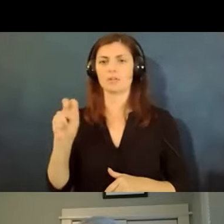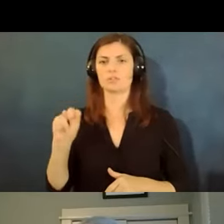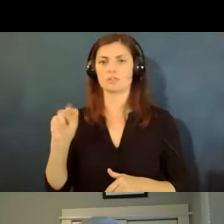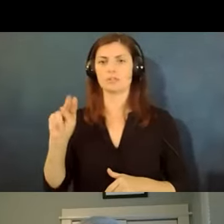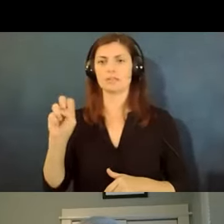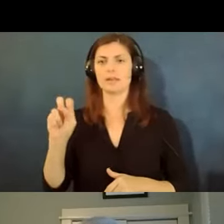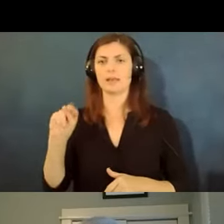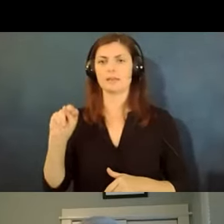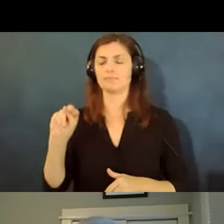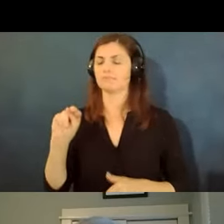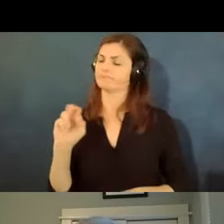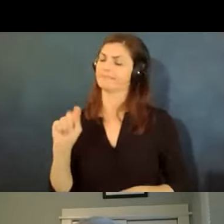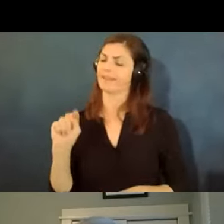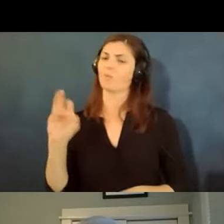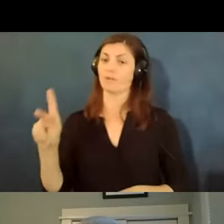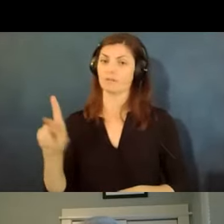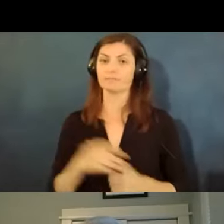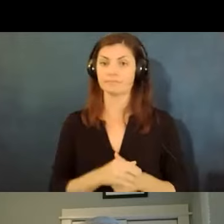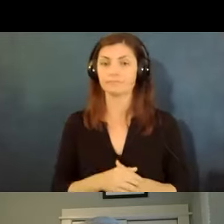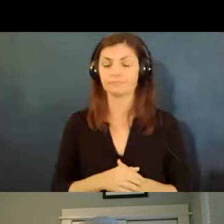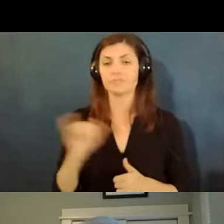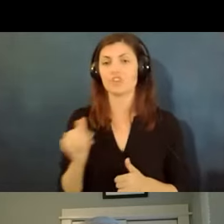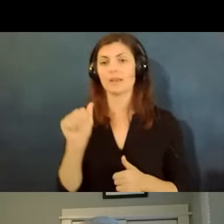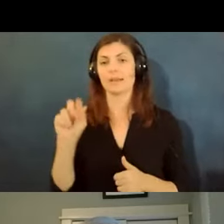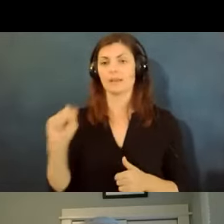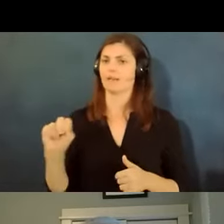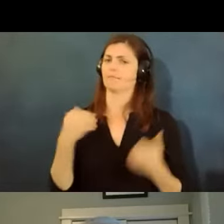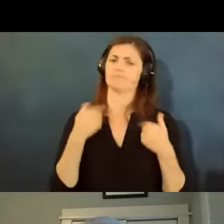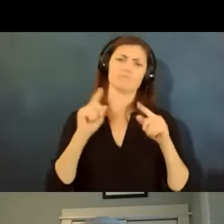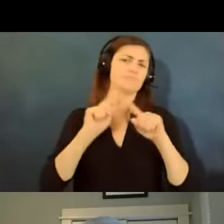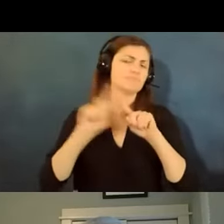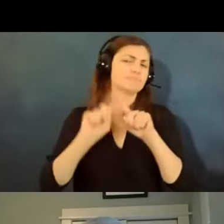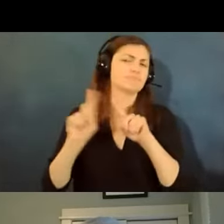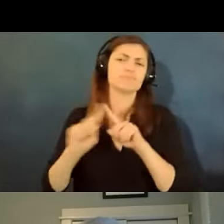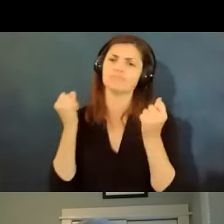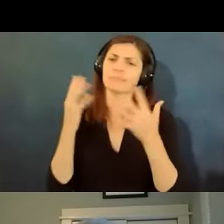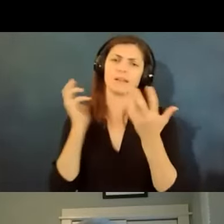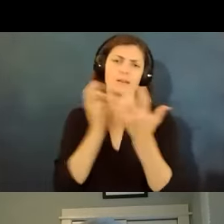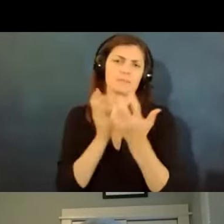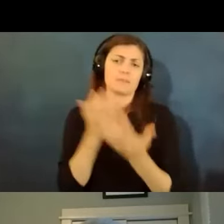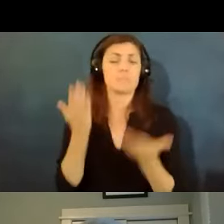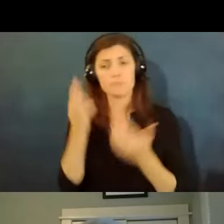good information about the kinds of accommodations that might be reasonable so sometimes an employer